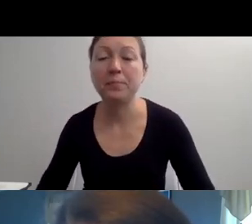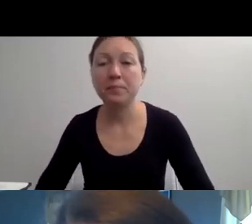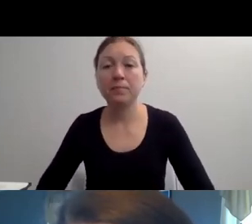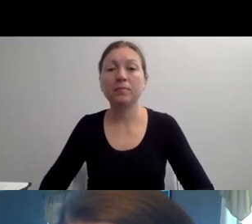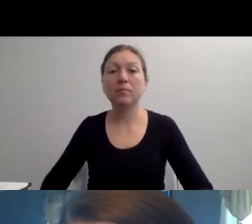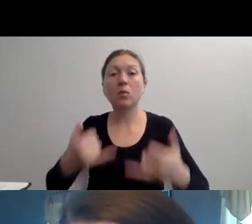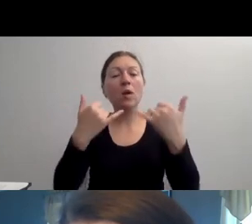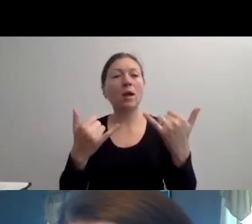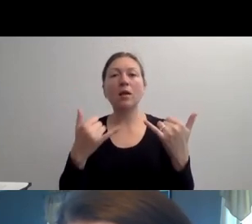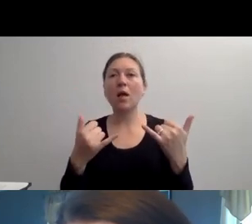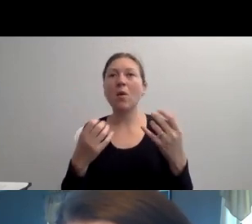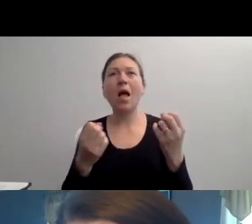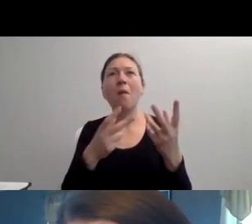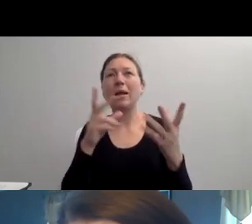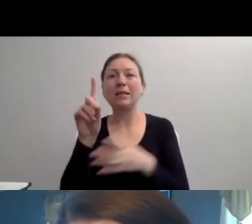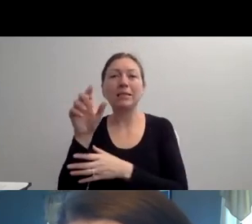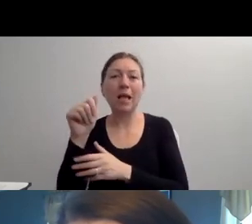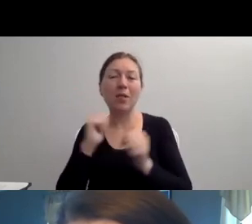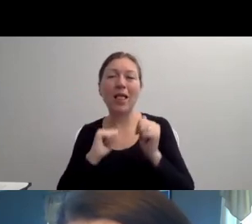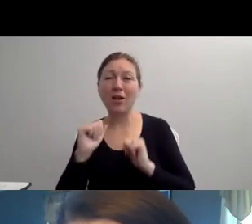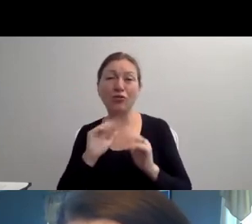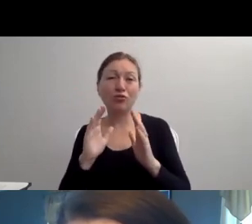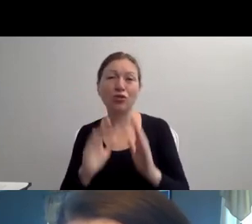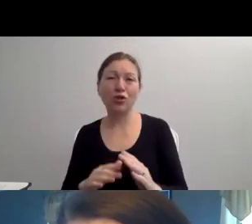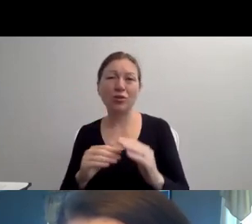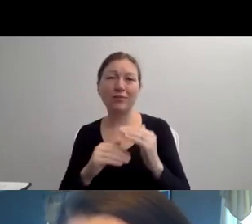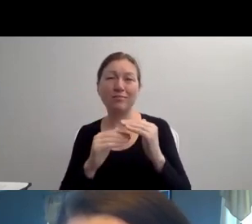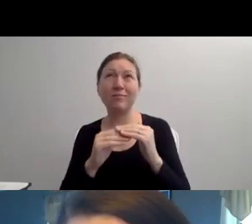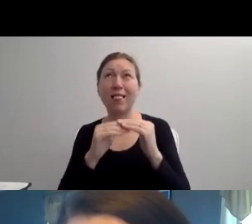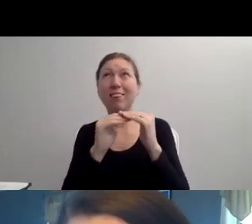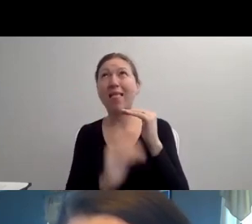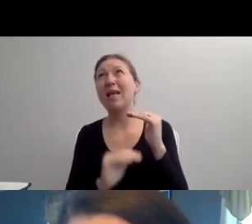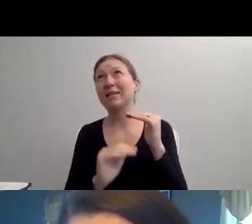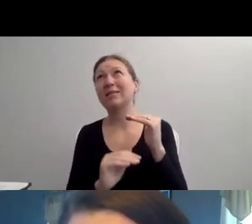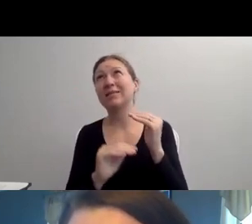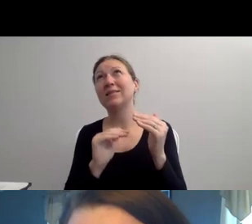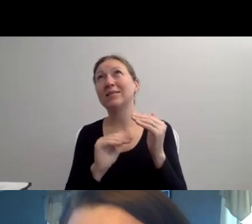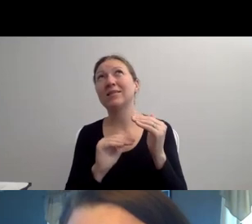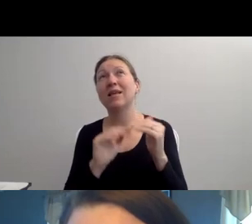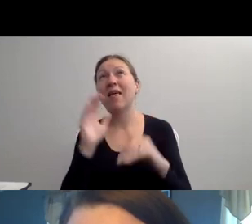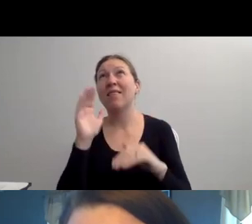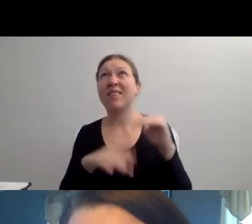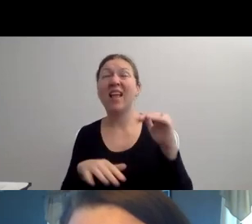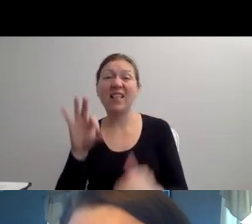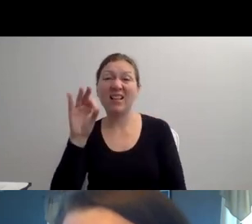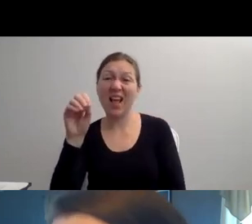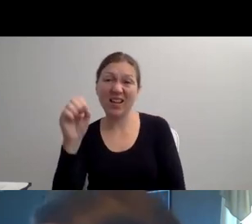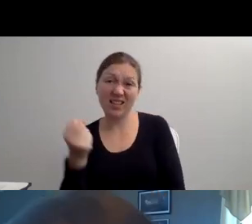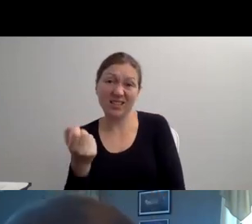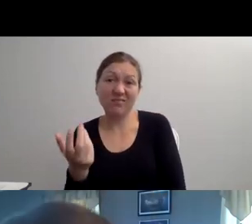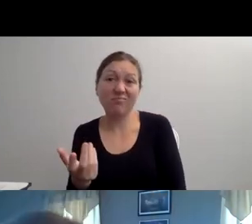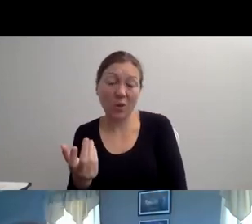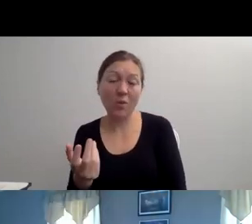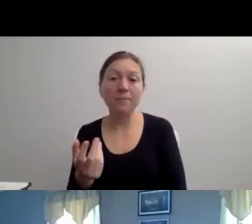IN YOUR FAMILY OR YOU HAVE A FRIEND, THEN, YOU KNOW, IT WILL CONTINUE TO BE KIND OF AWKWARD